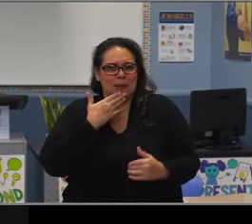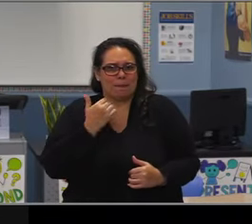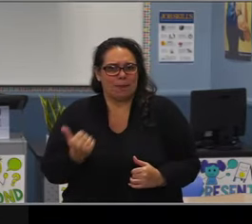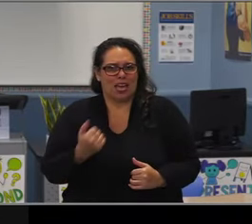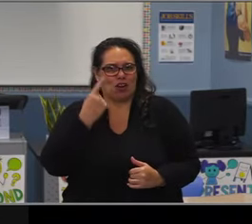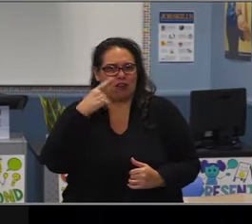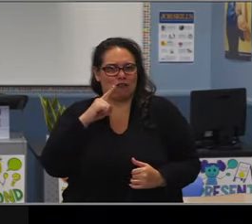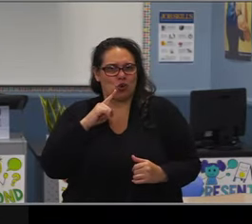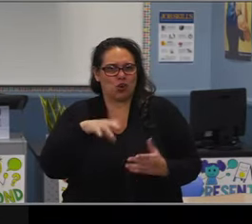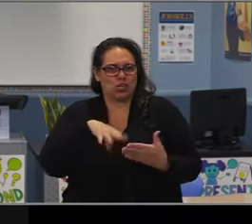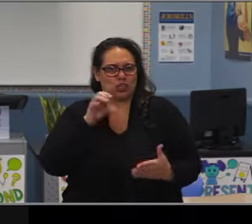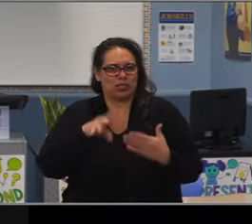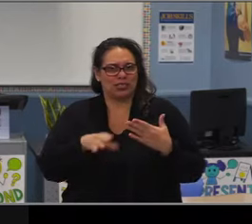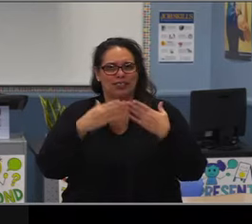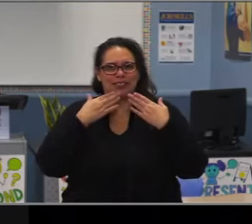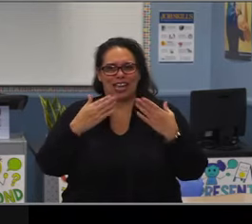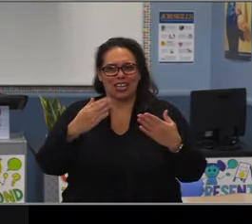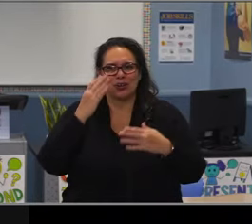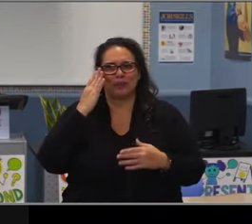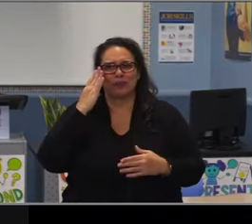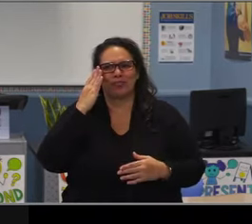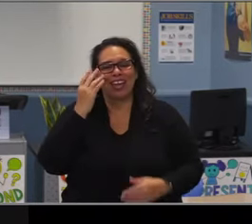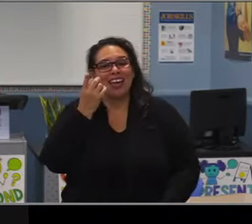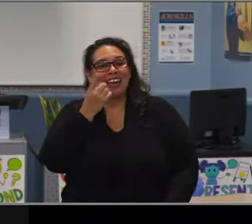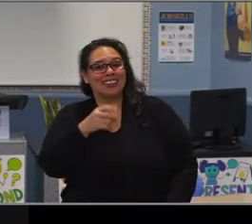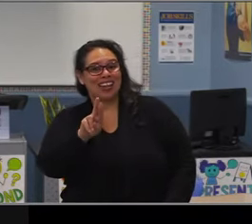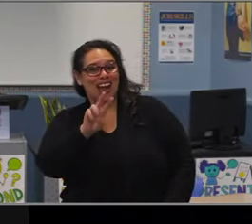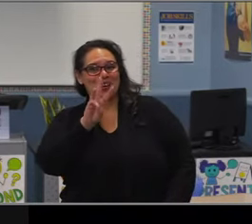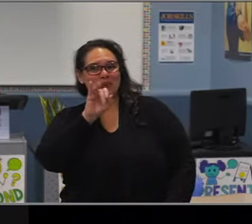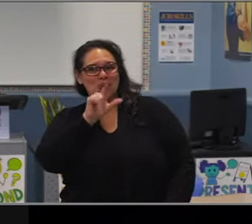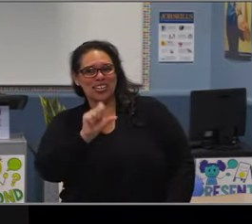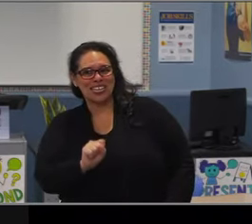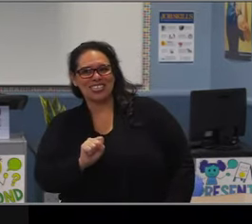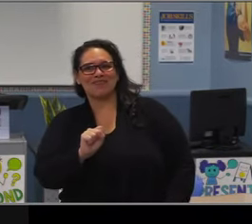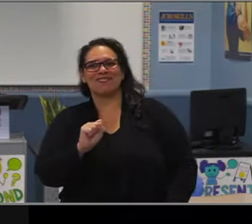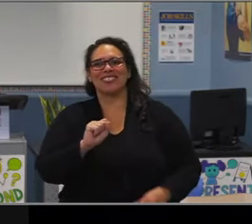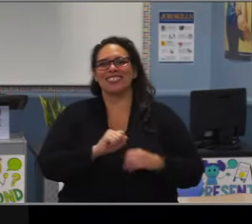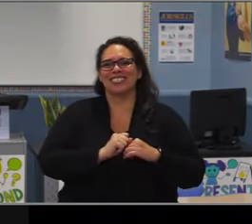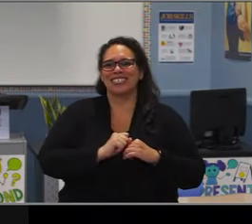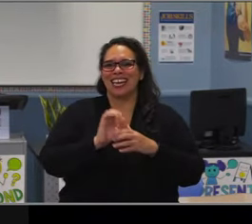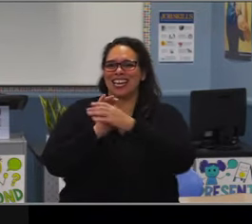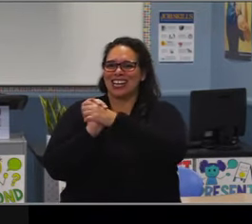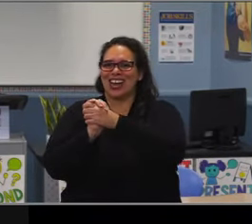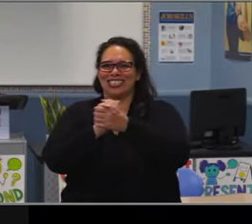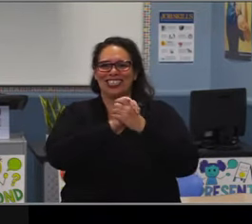here in Long Beach Unified School District know that you're not far.